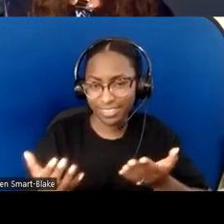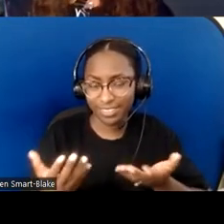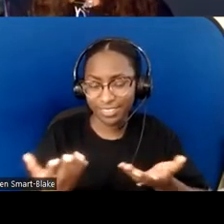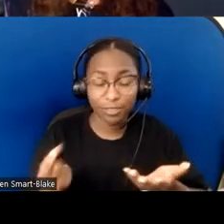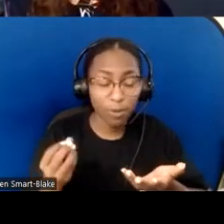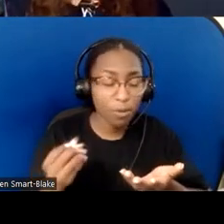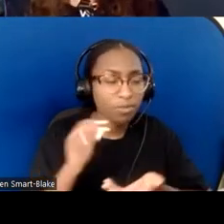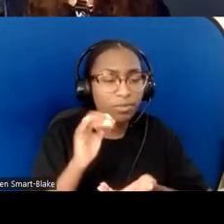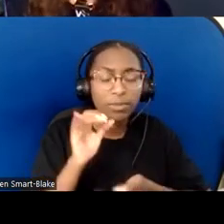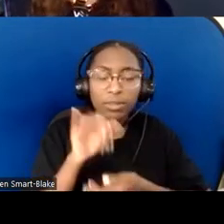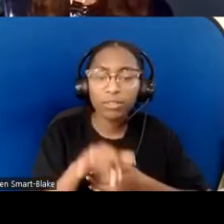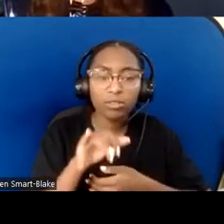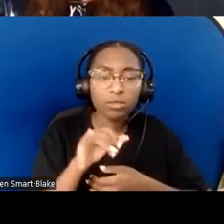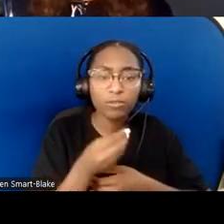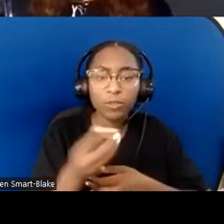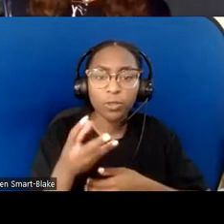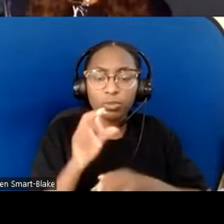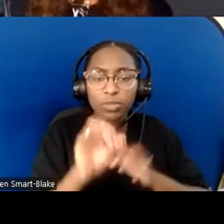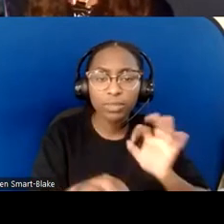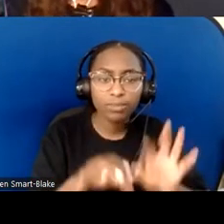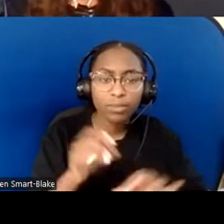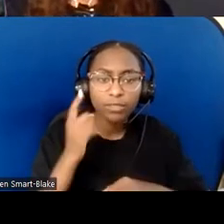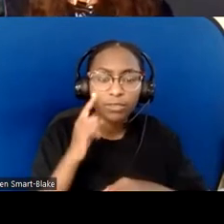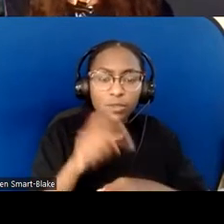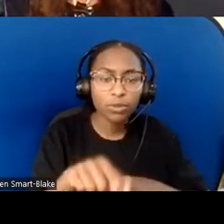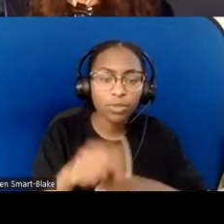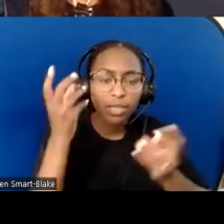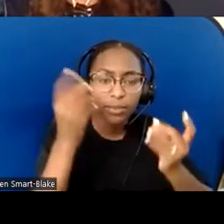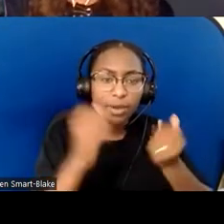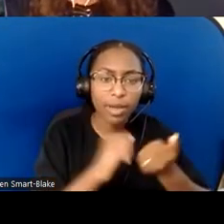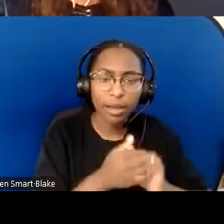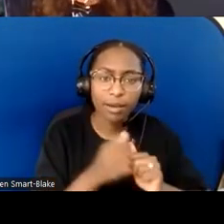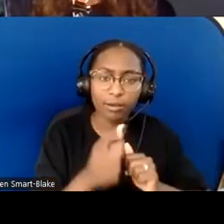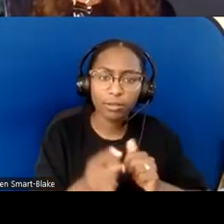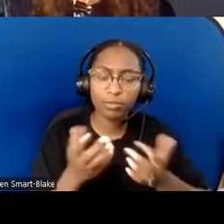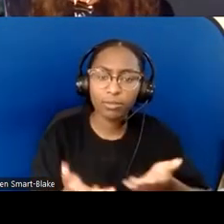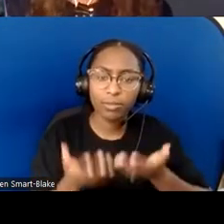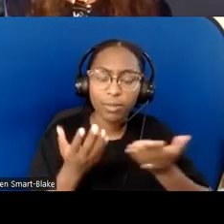As pastors, you have a lot of opportunity and power